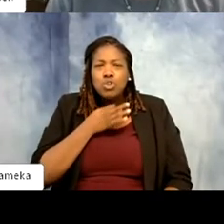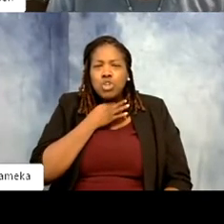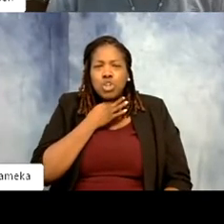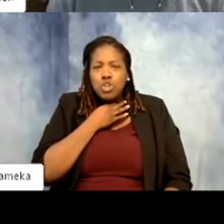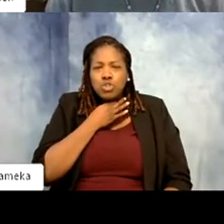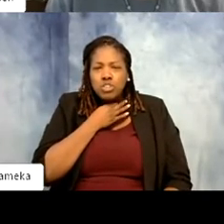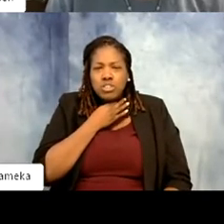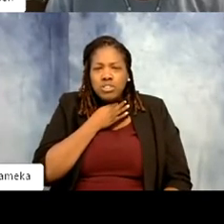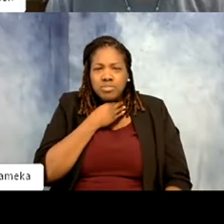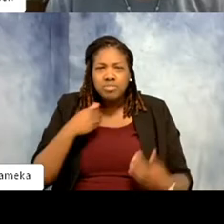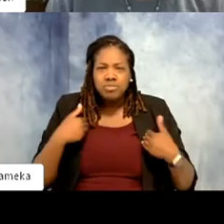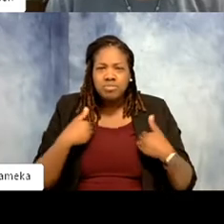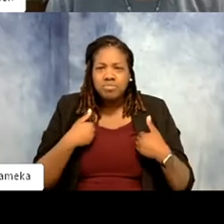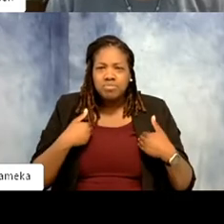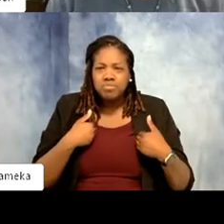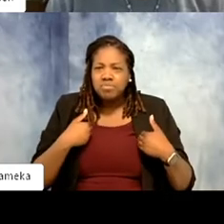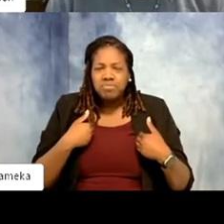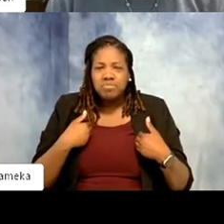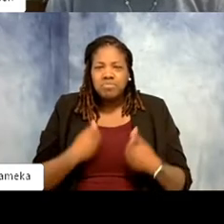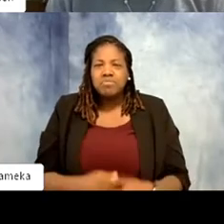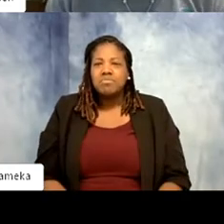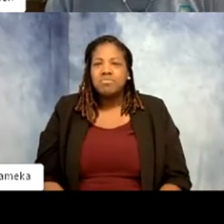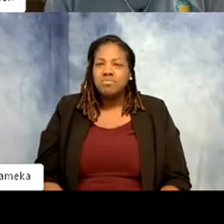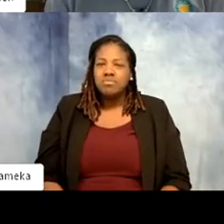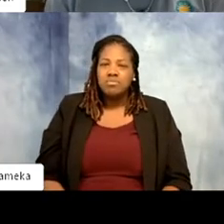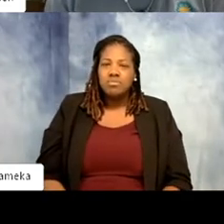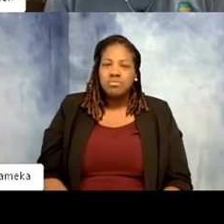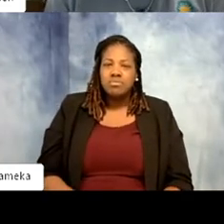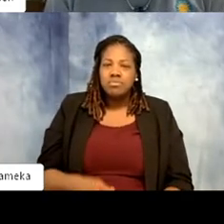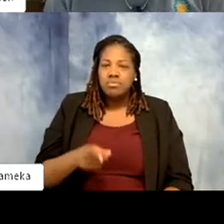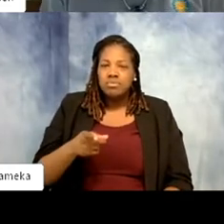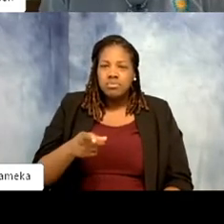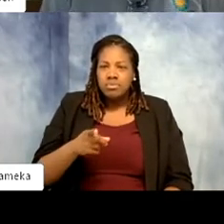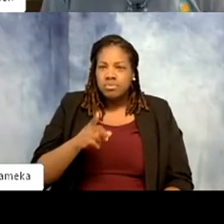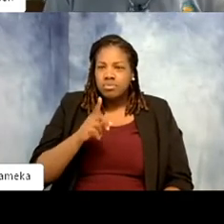them since I've been a zookeeper. They're very what I would deem low maintenance. Yeah